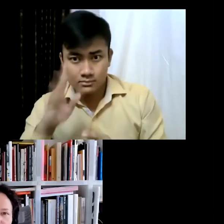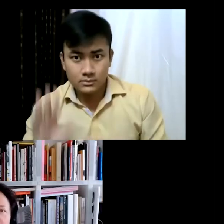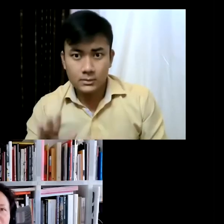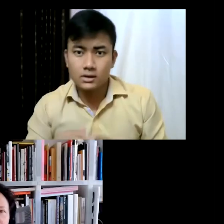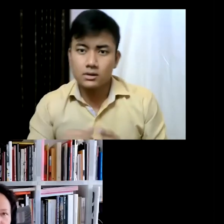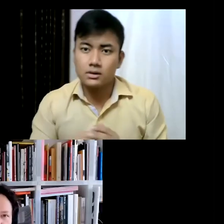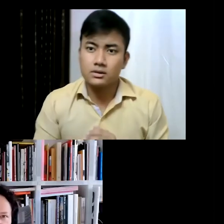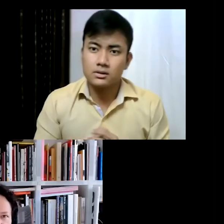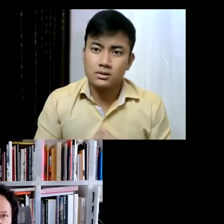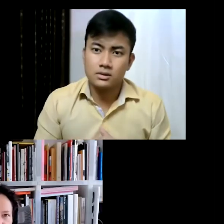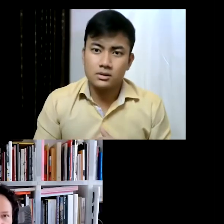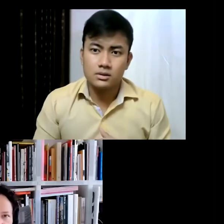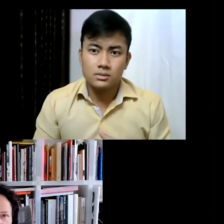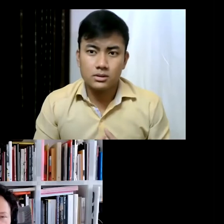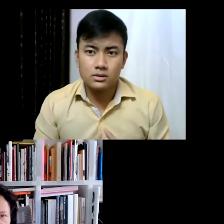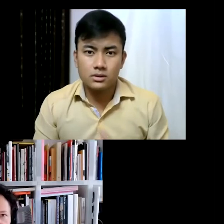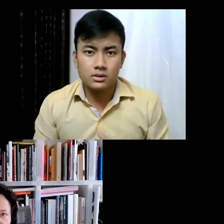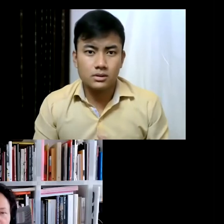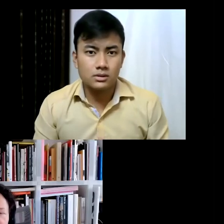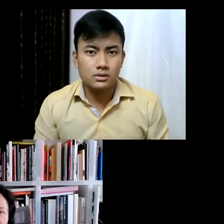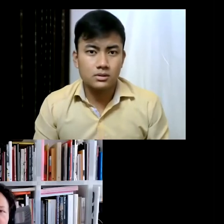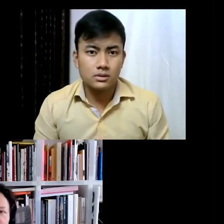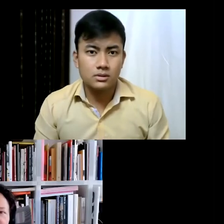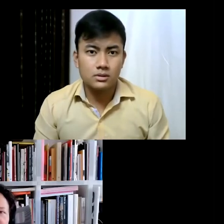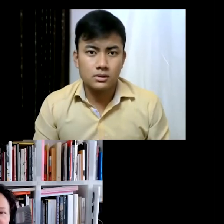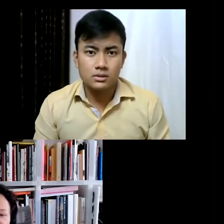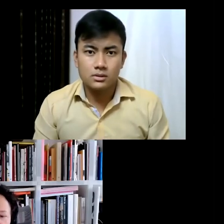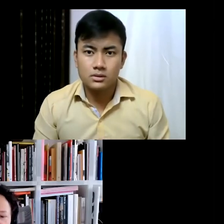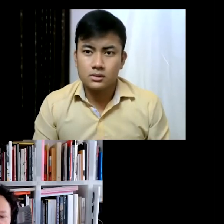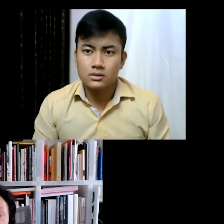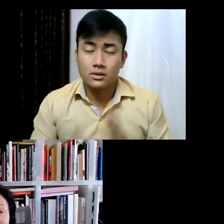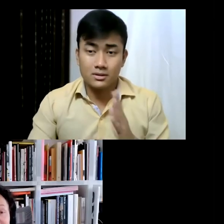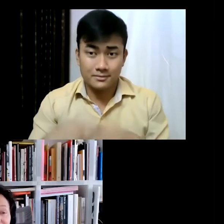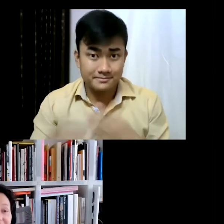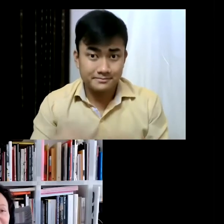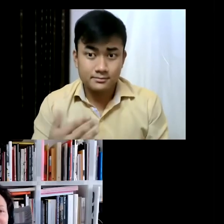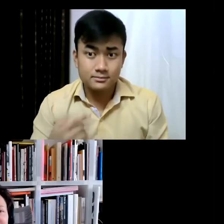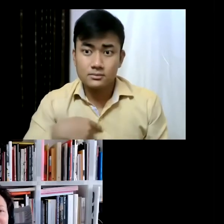old institution that gets dirty money from rich people. So, you know... see, I think